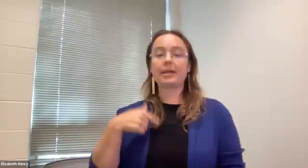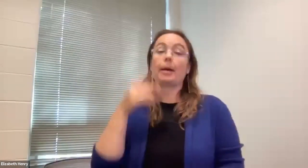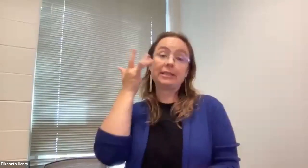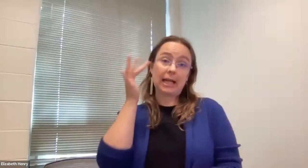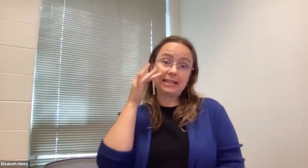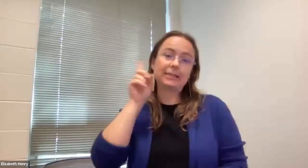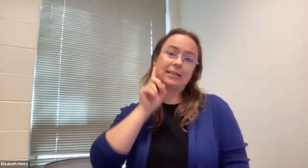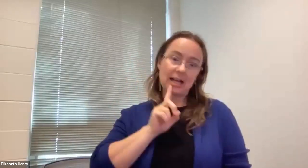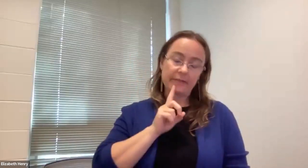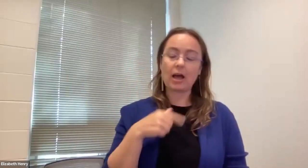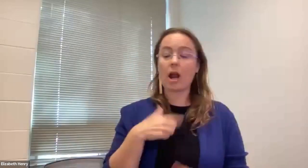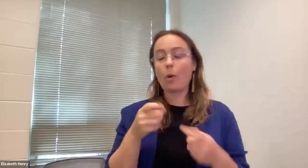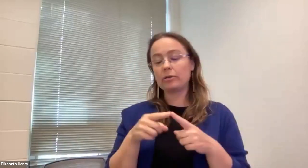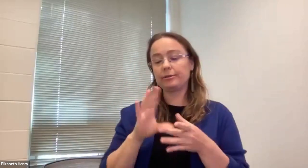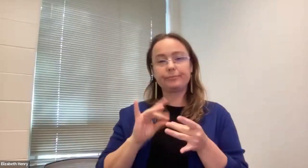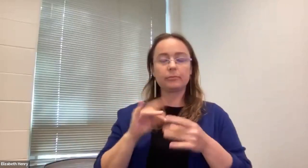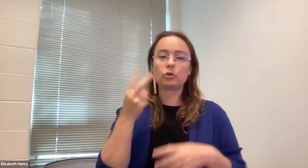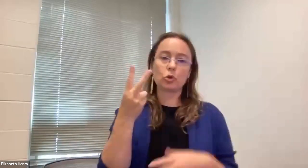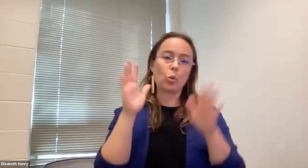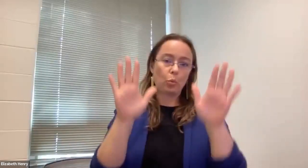Gustavo Navarrete (he/him/él): Uh I'm cited, and I am also deaf,